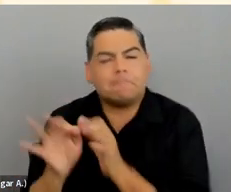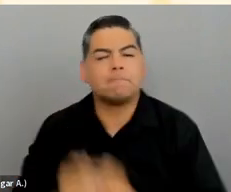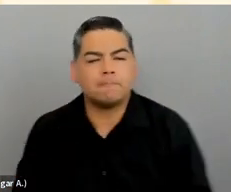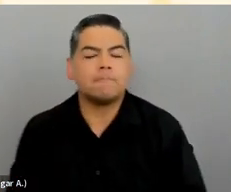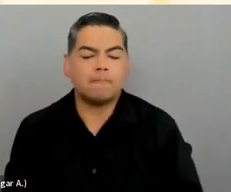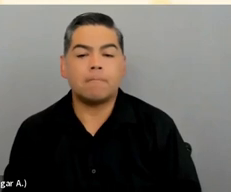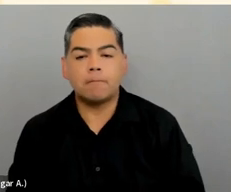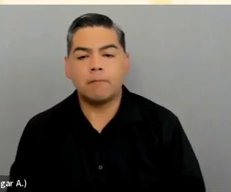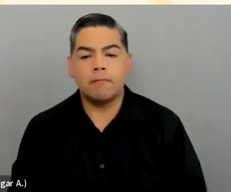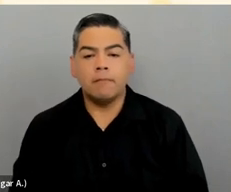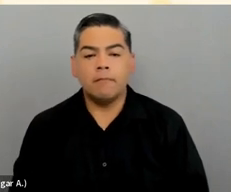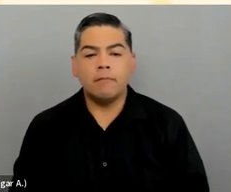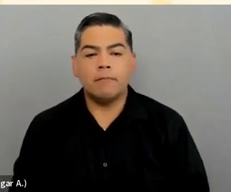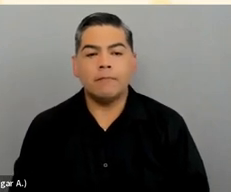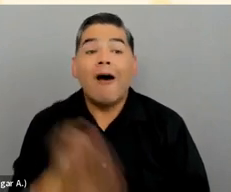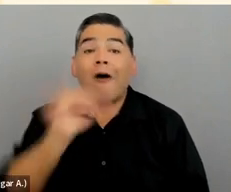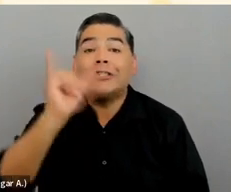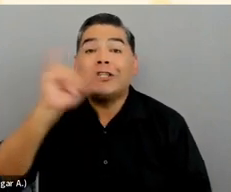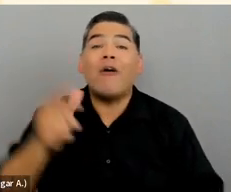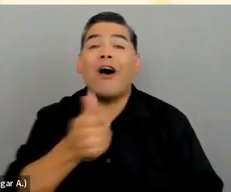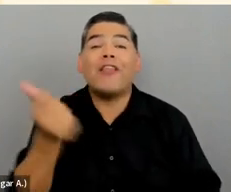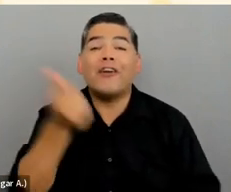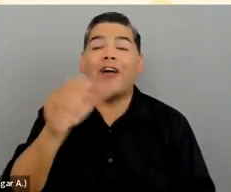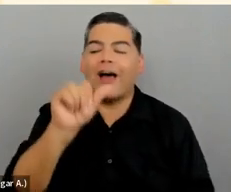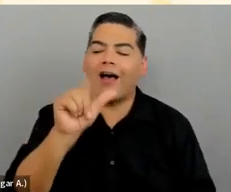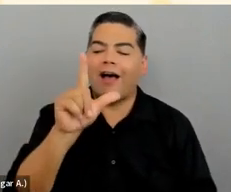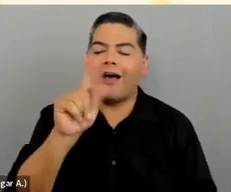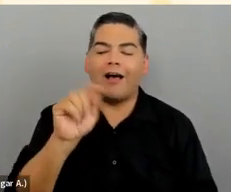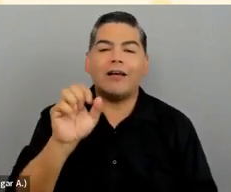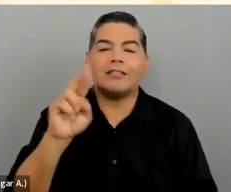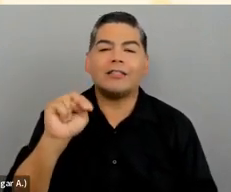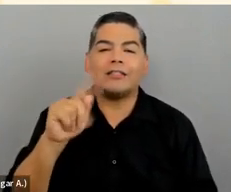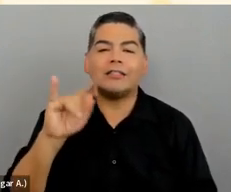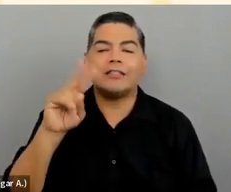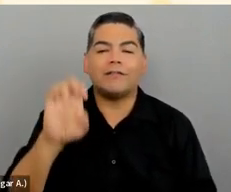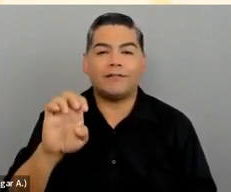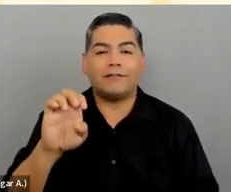We talked about using alternative text for images, and that's an important place to start.